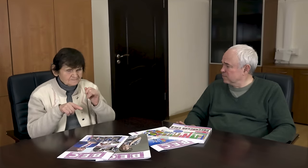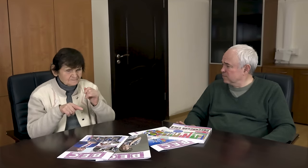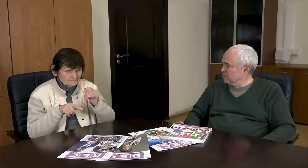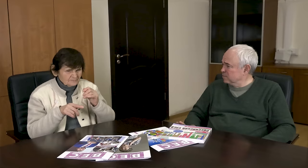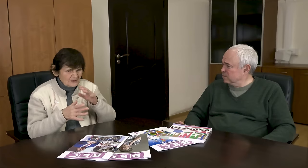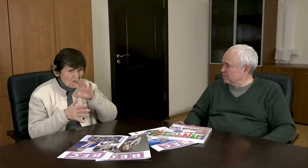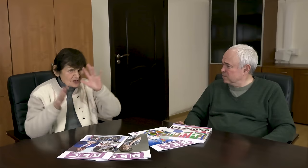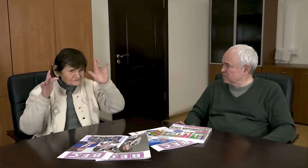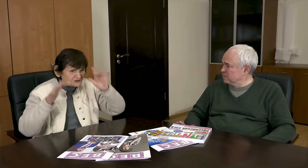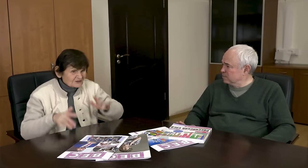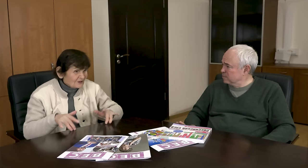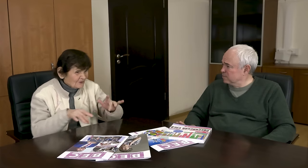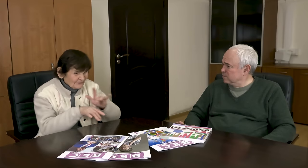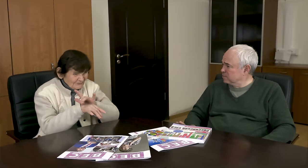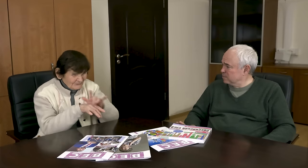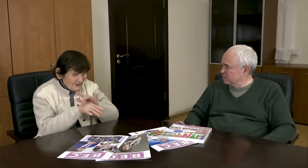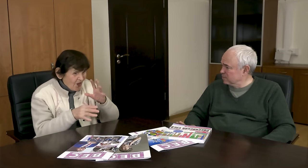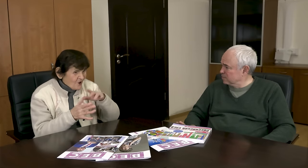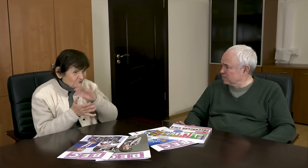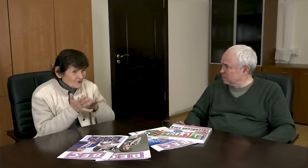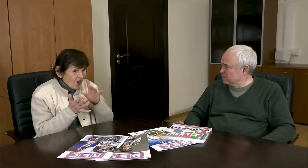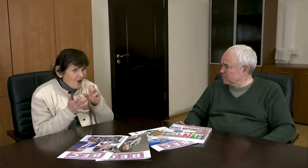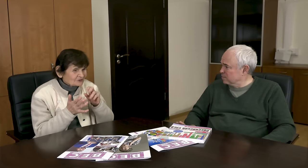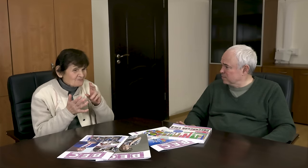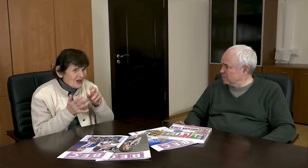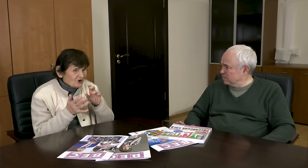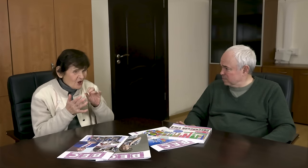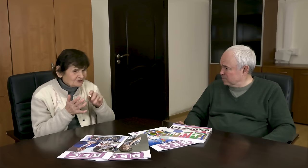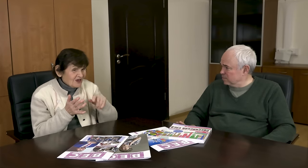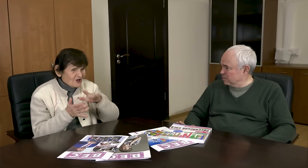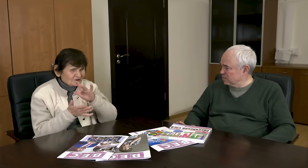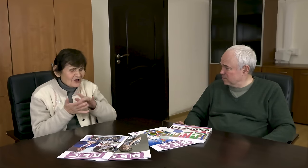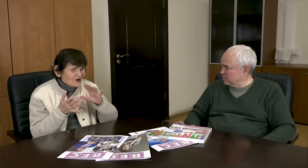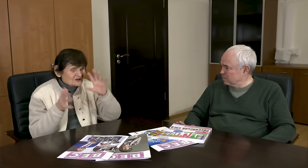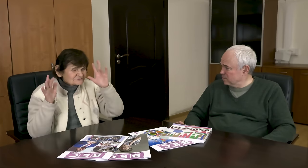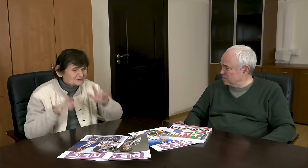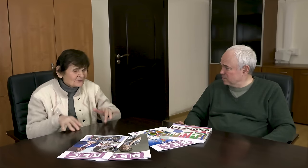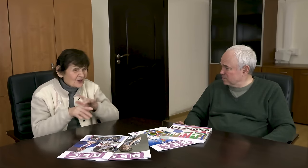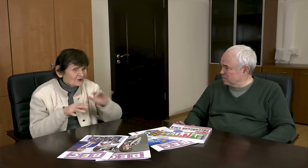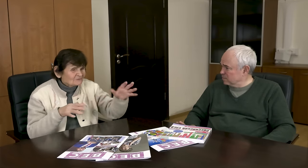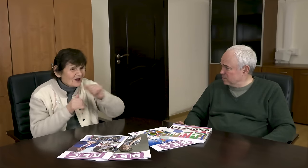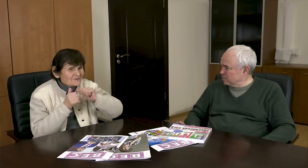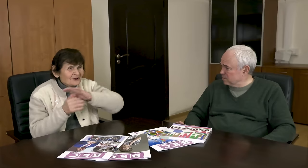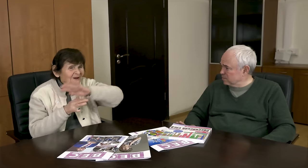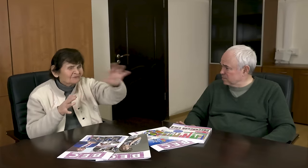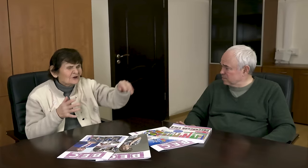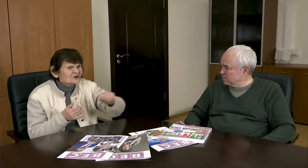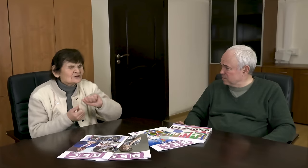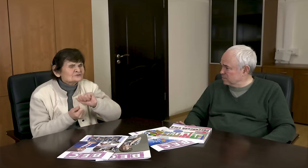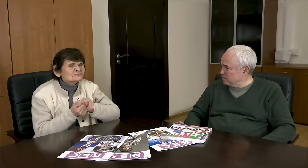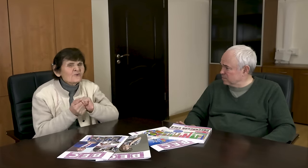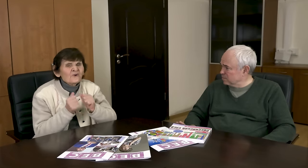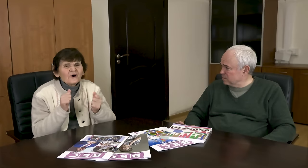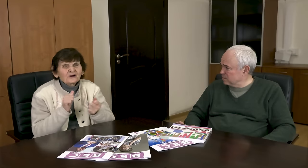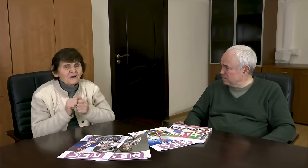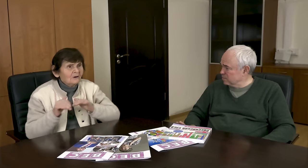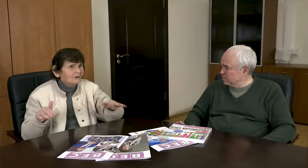Instead of snow in Adelboden, there were only stones and dry earth around.